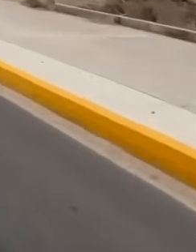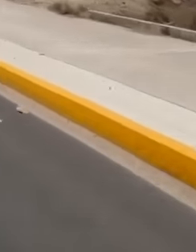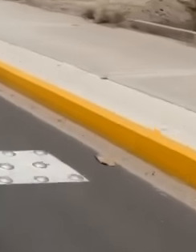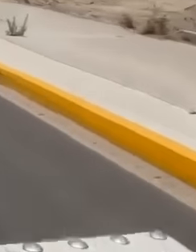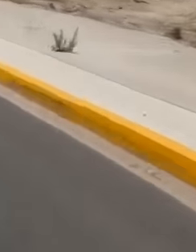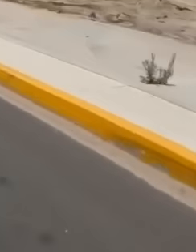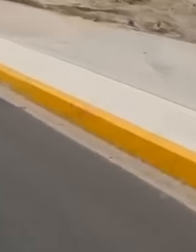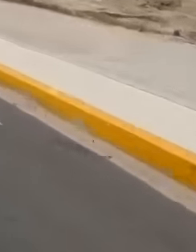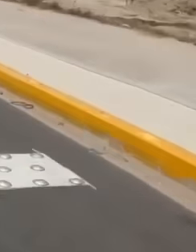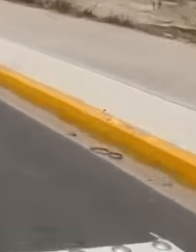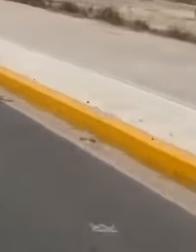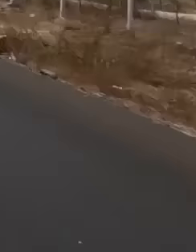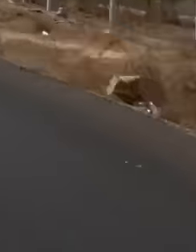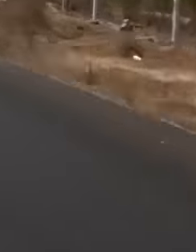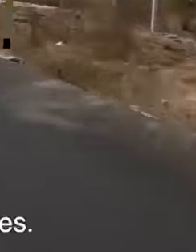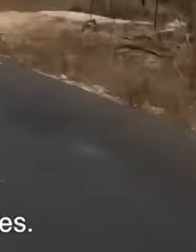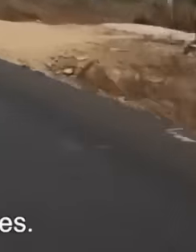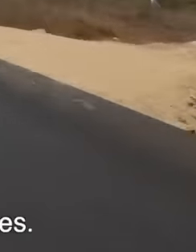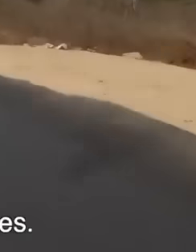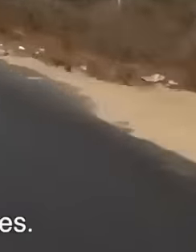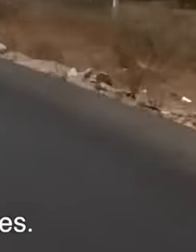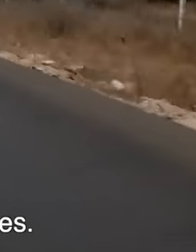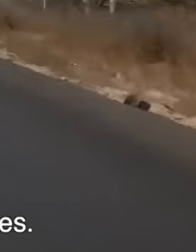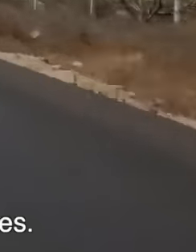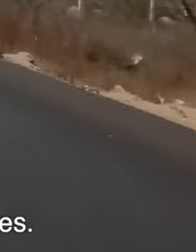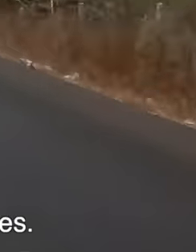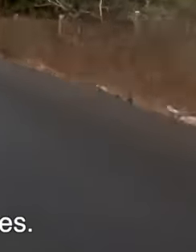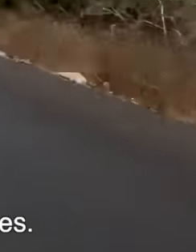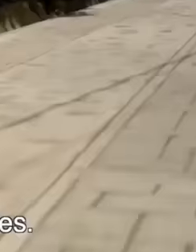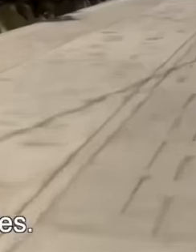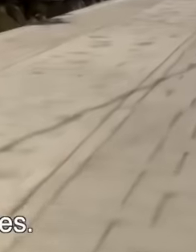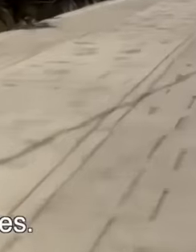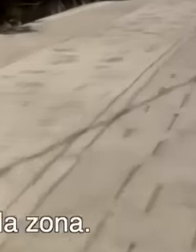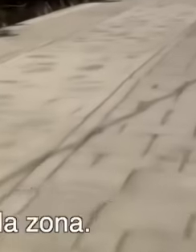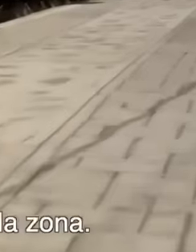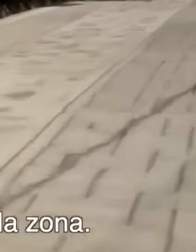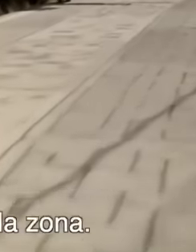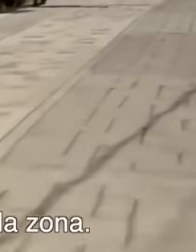like these, the State of Guerrero grows, improving the quality of life of the inhabitants as well